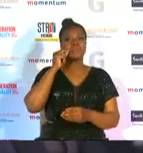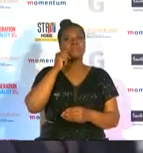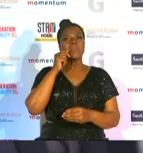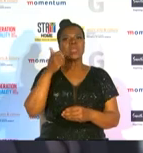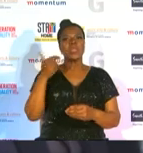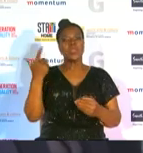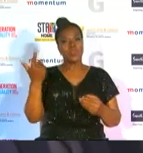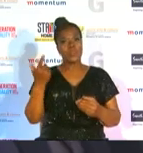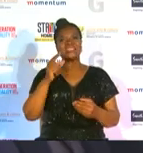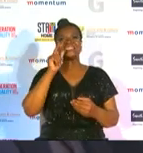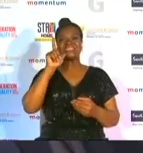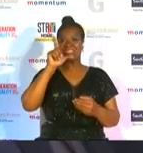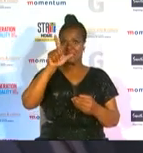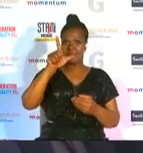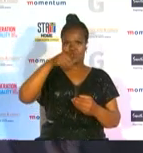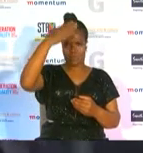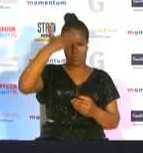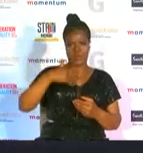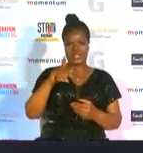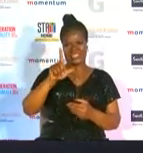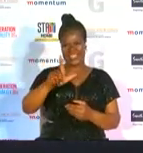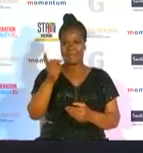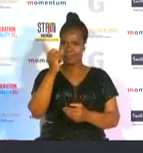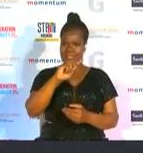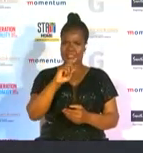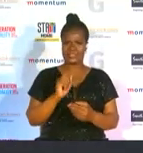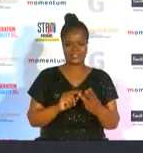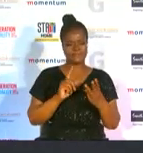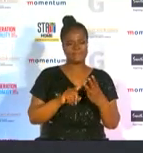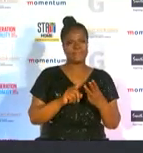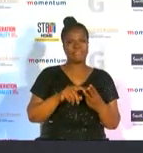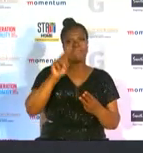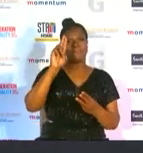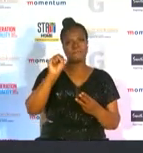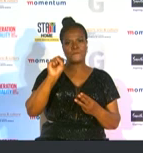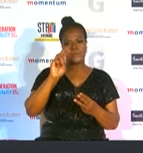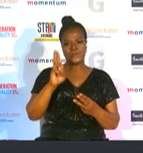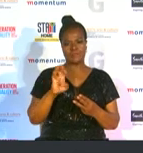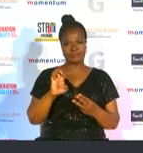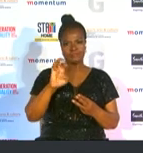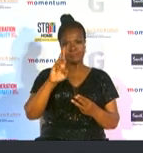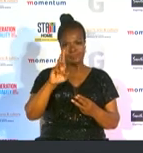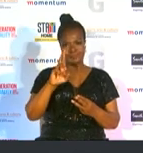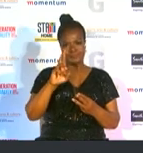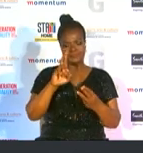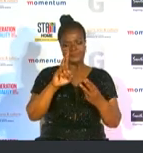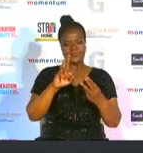in seven days and asha komogisha asha is unperturbed by